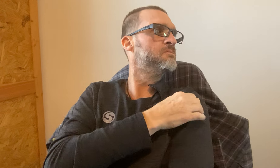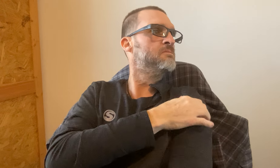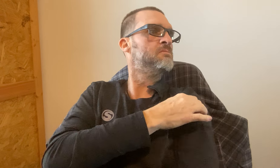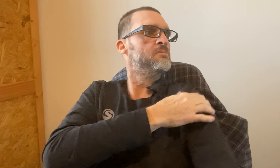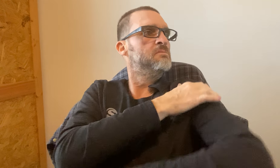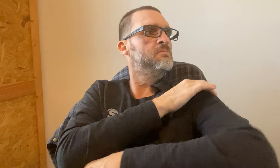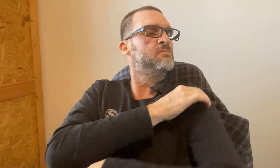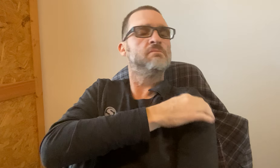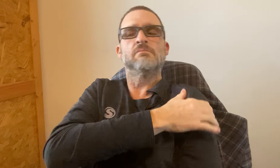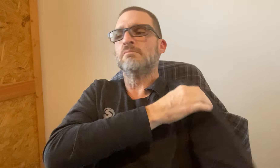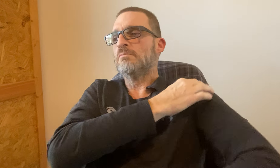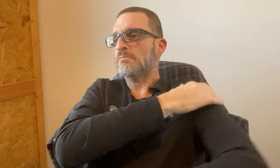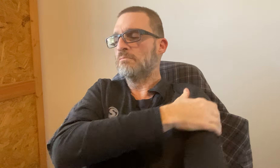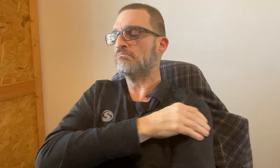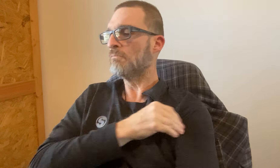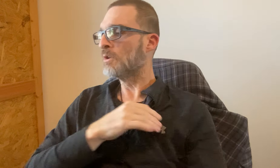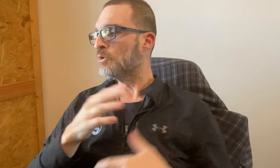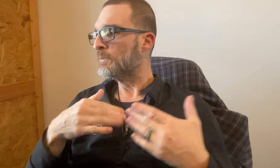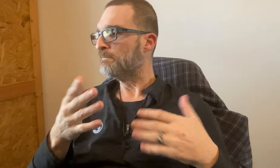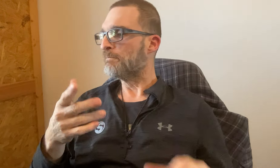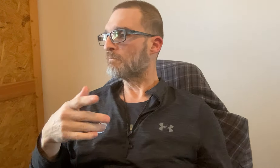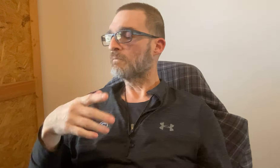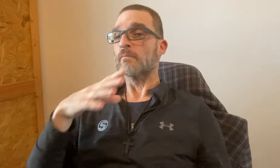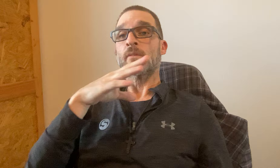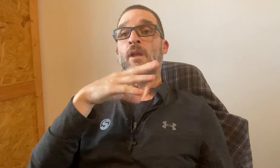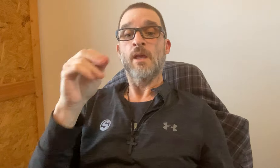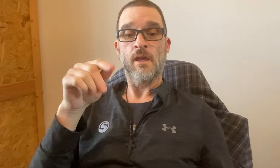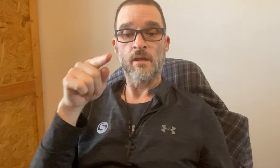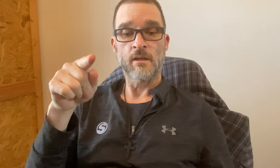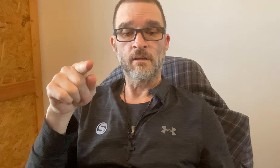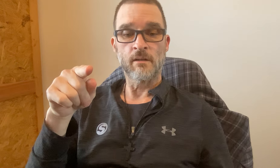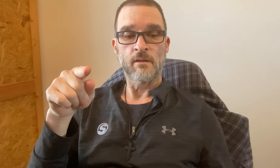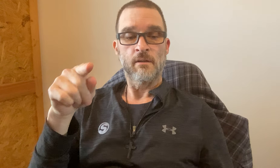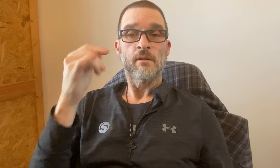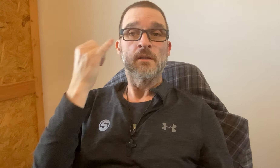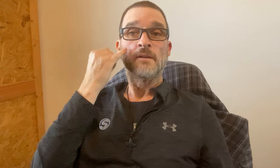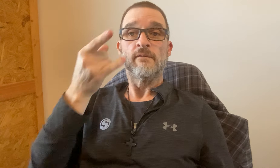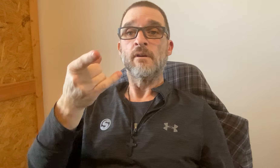I must have hit something? *okay* Anyway, and